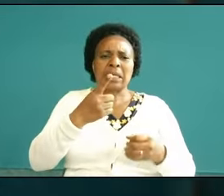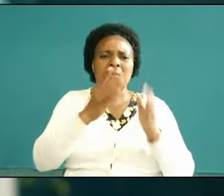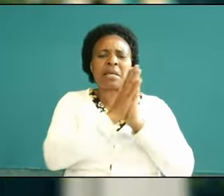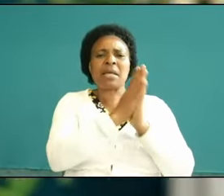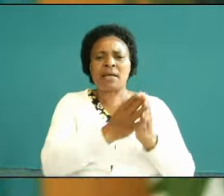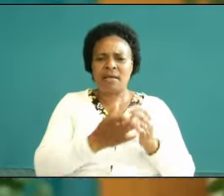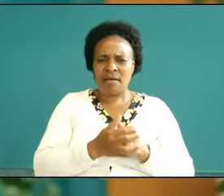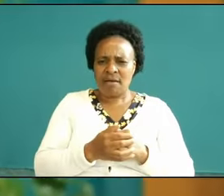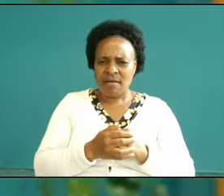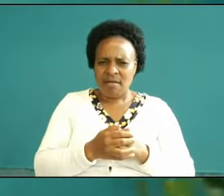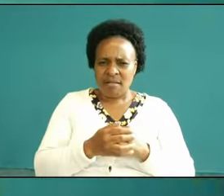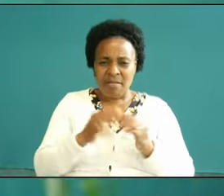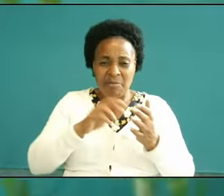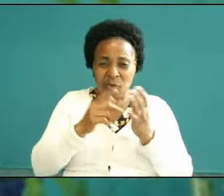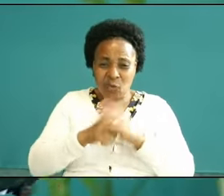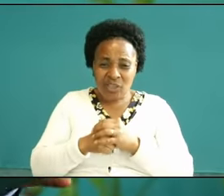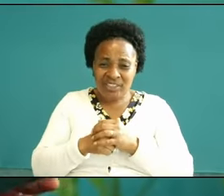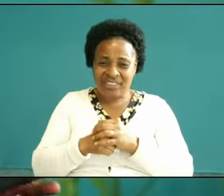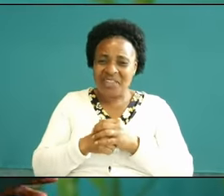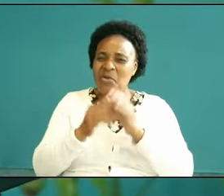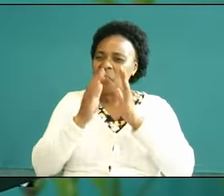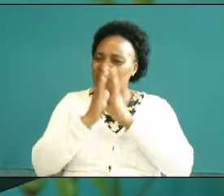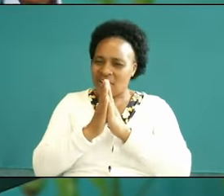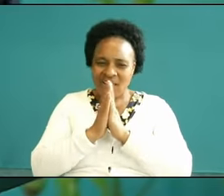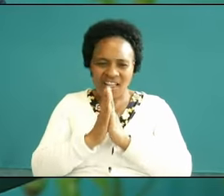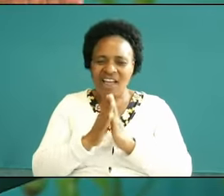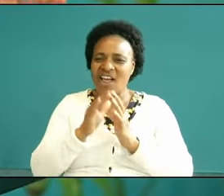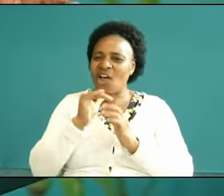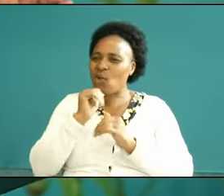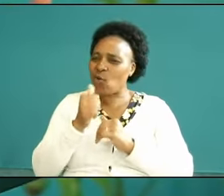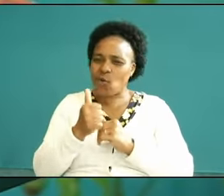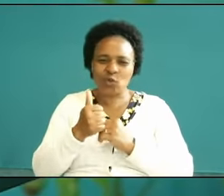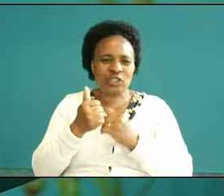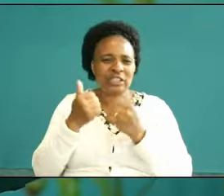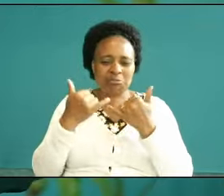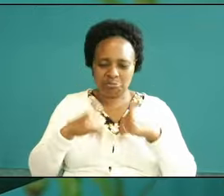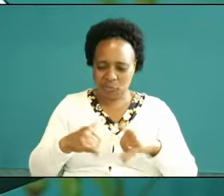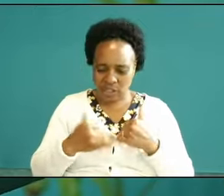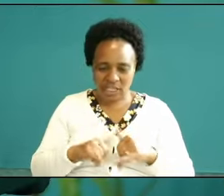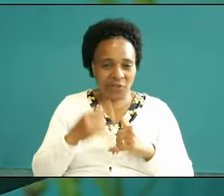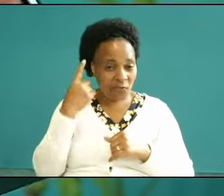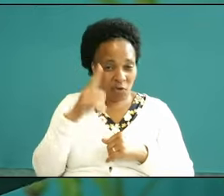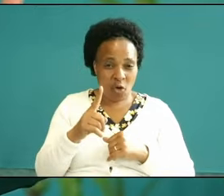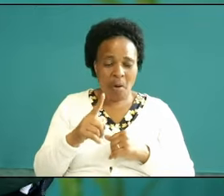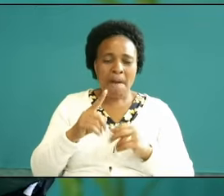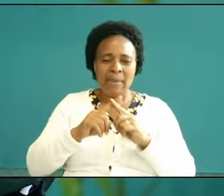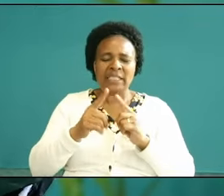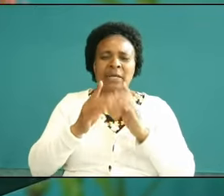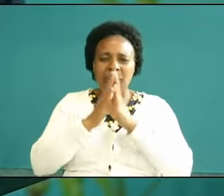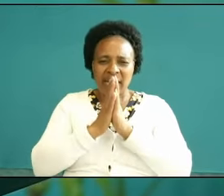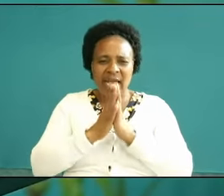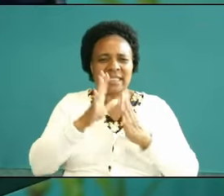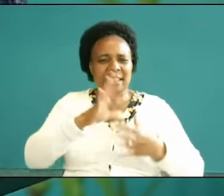no prayer is not a painkiller prayer is the food for the soul can somebody say Amen this